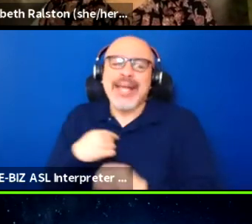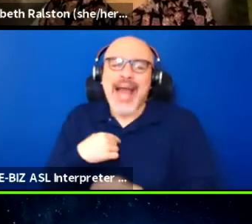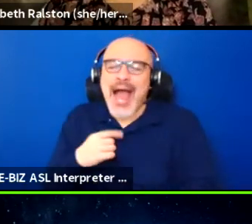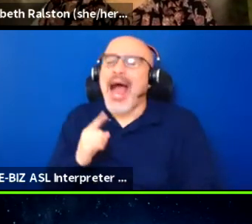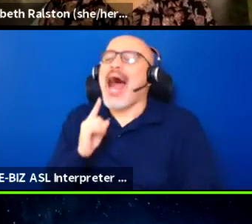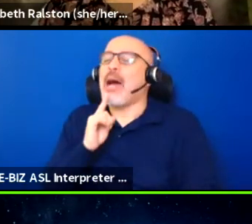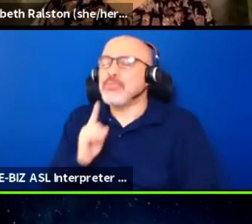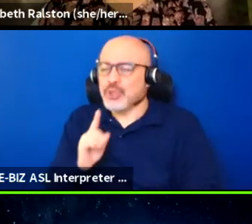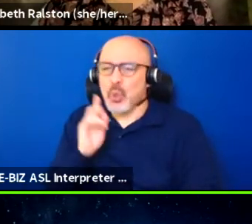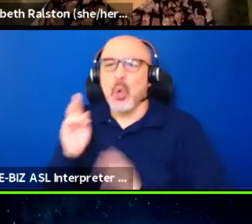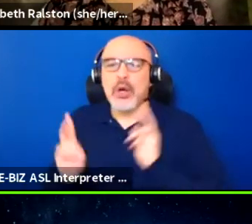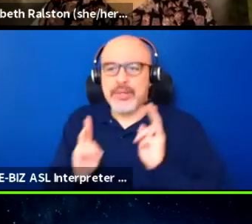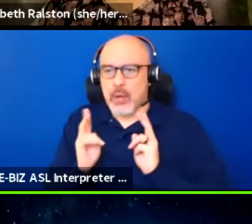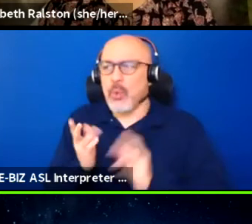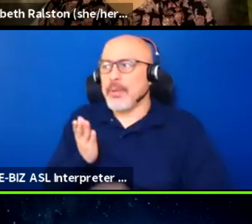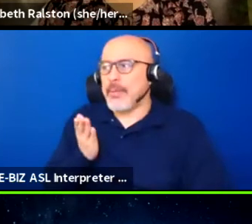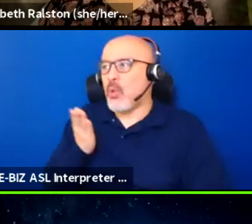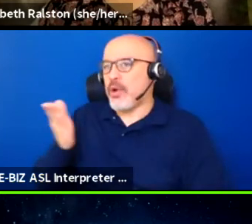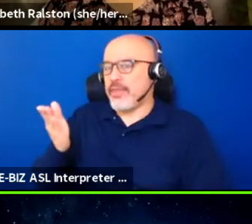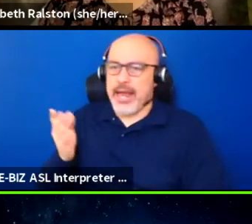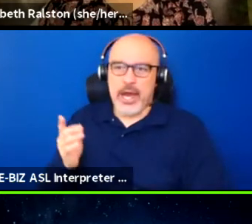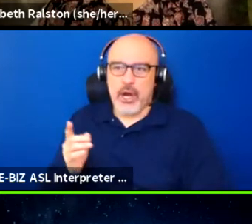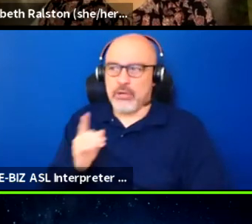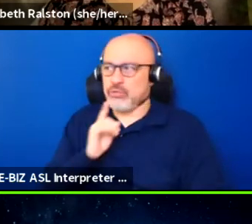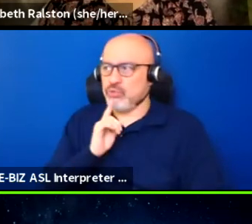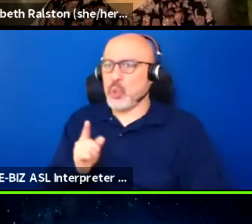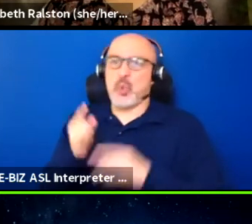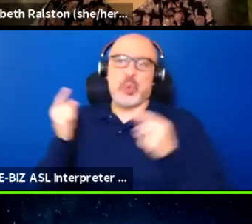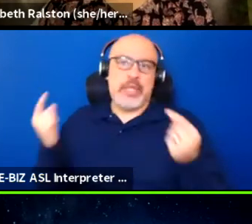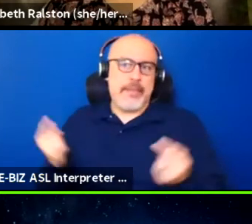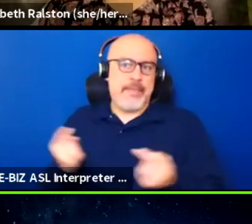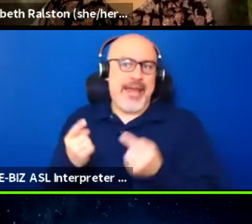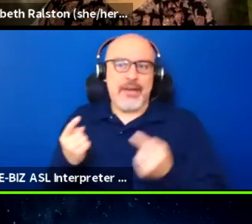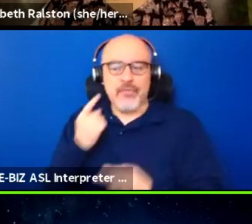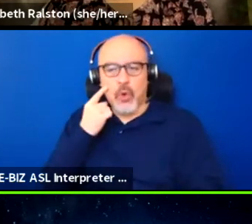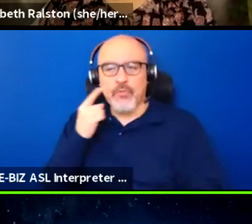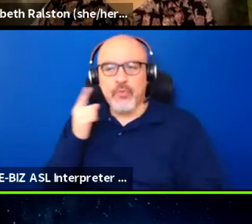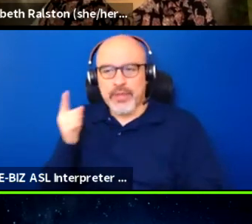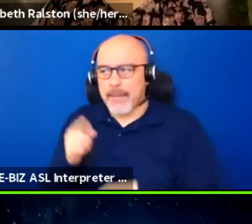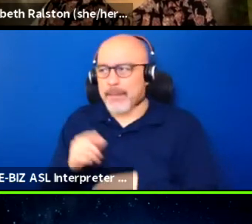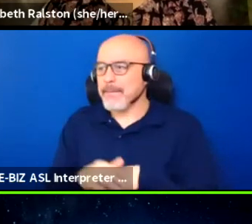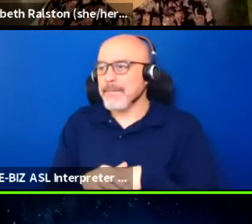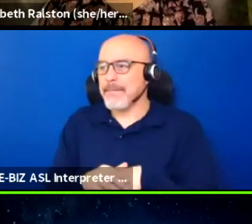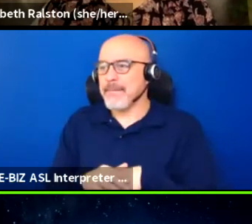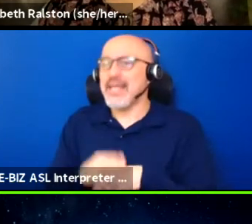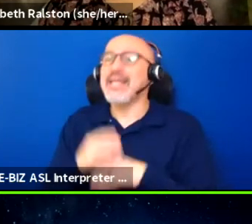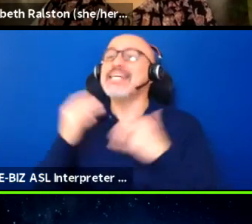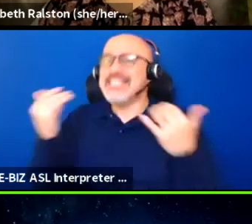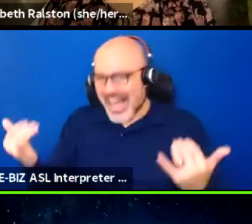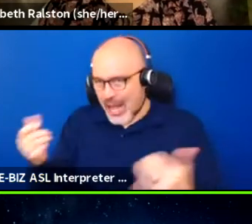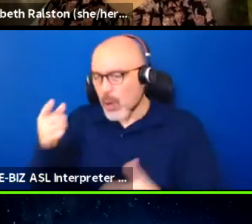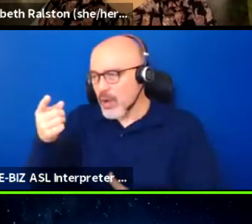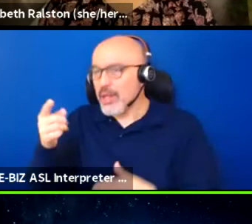that was extremely painful for them. Now, juxtapose that with, as I stated earlier